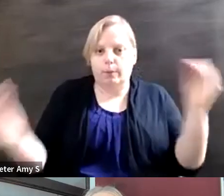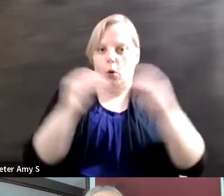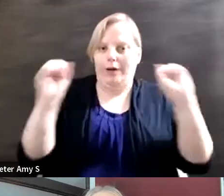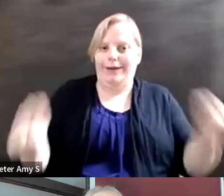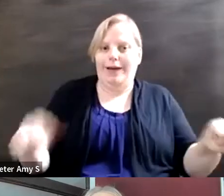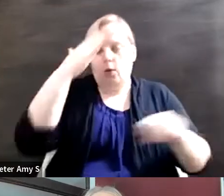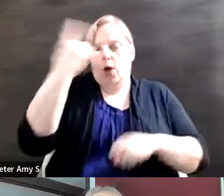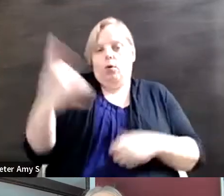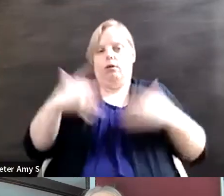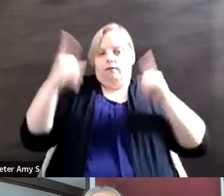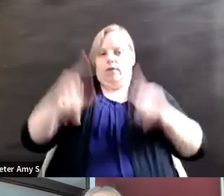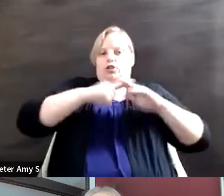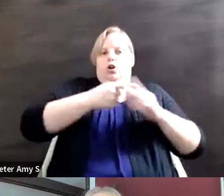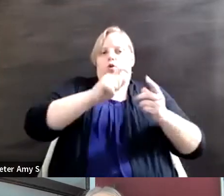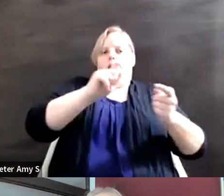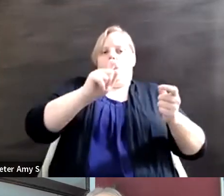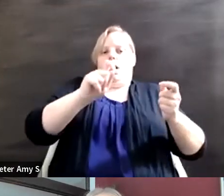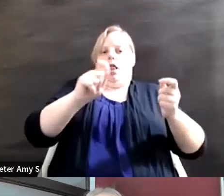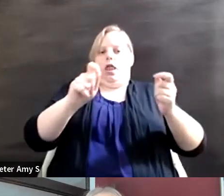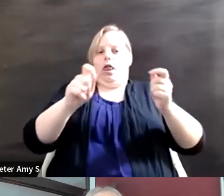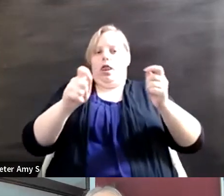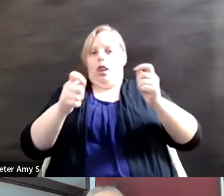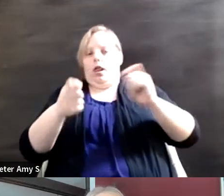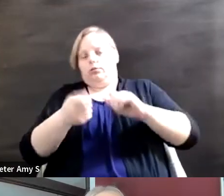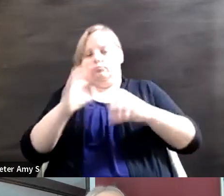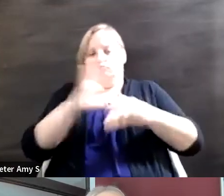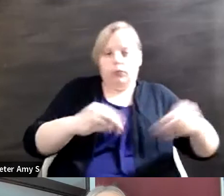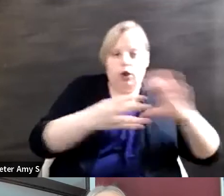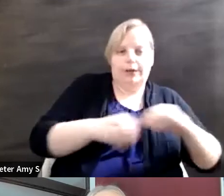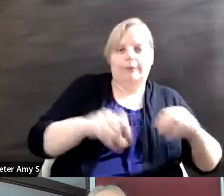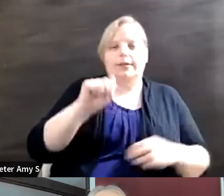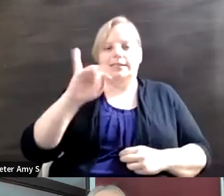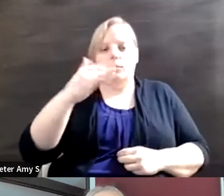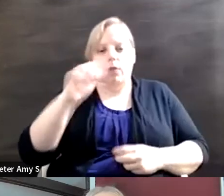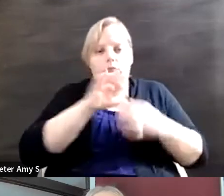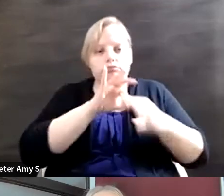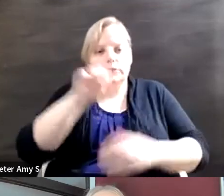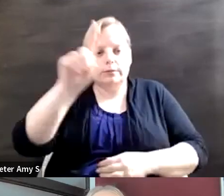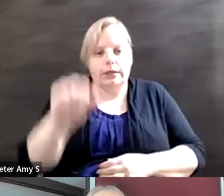has started to change the narrative and stigma in society around disability in a positive way